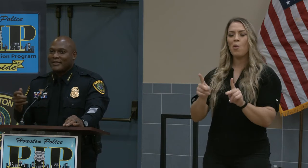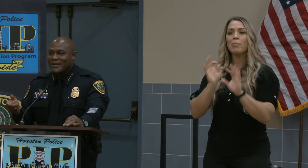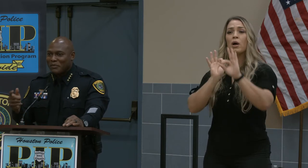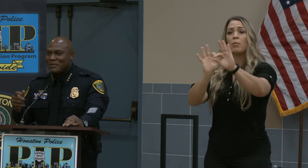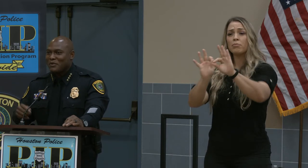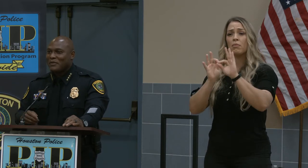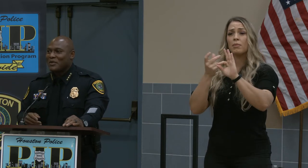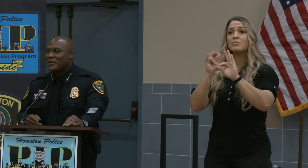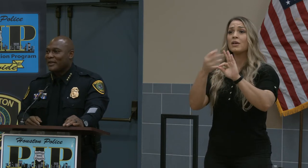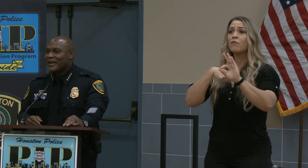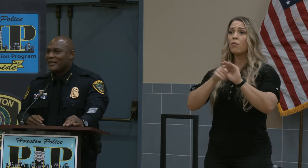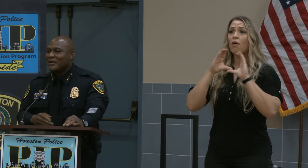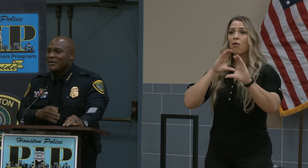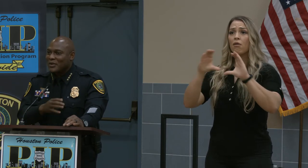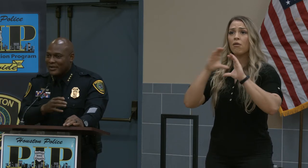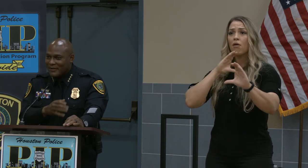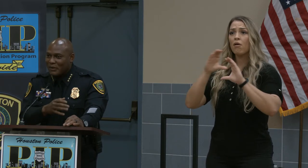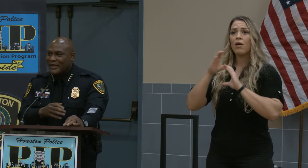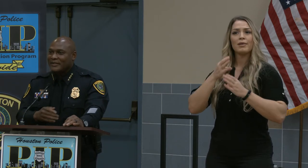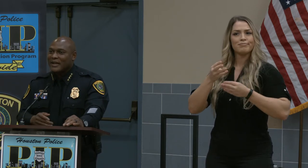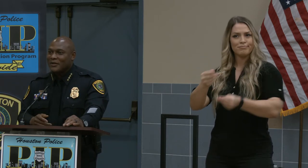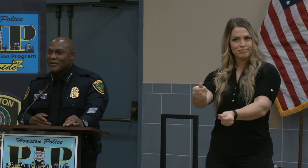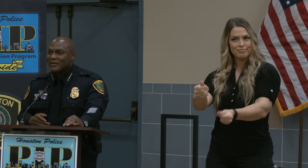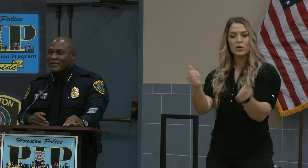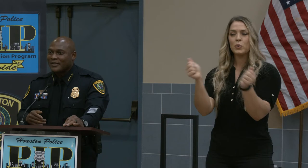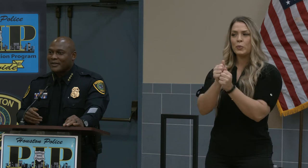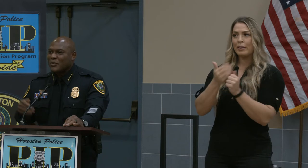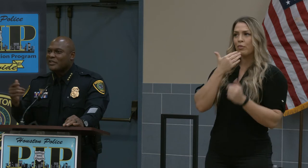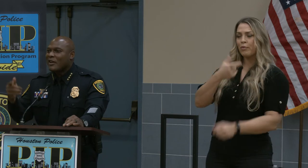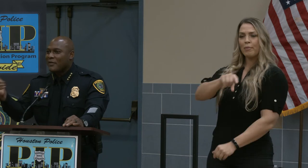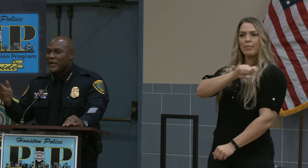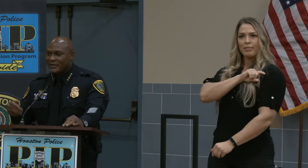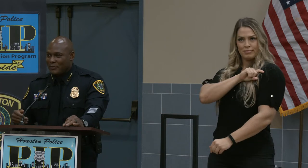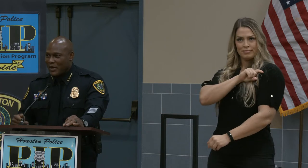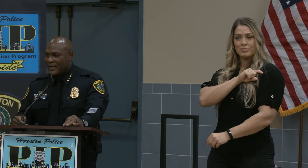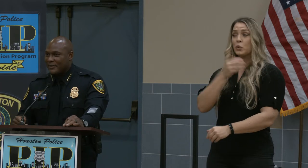good people communicating, with good police officers, we solve major problems.